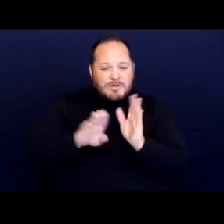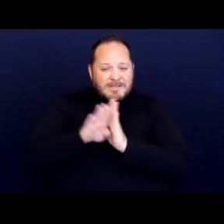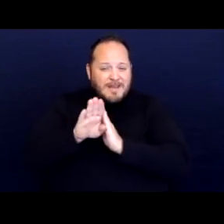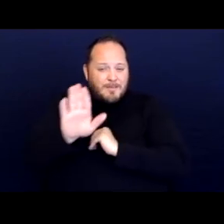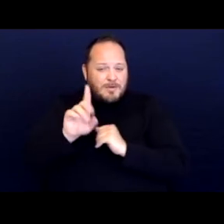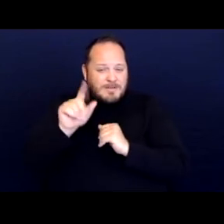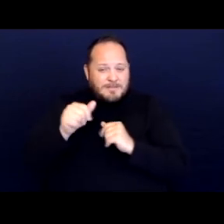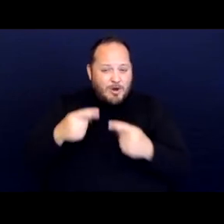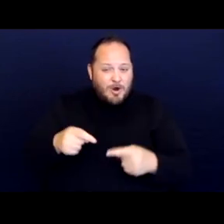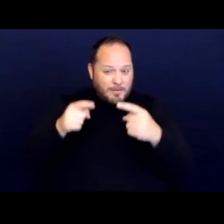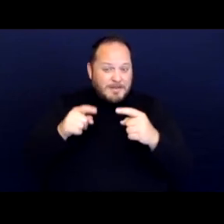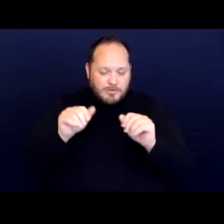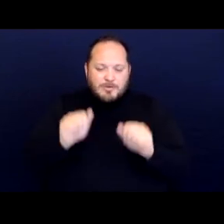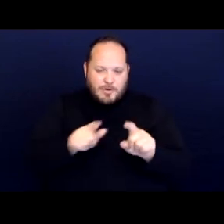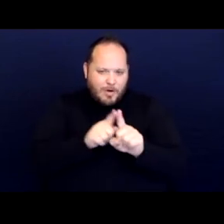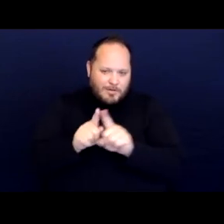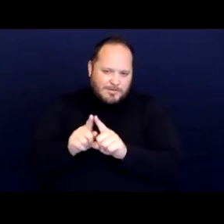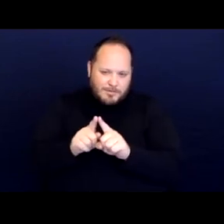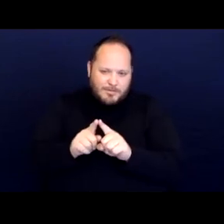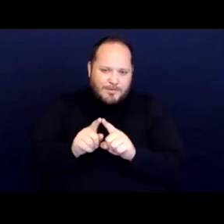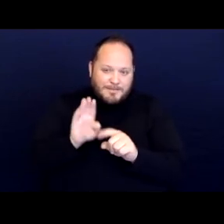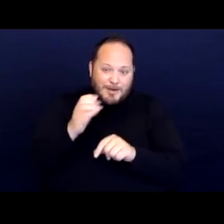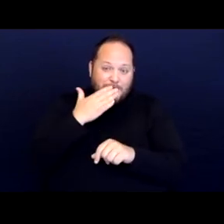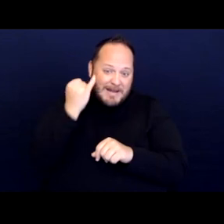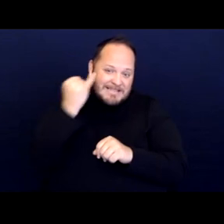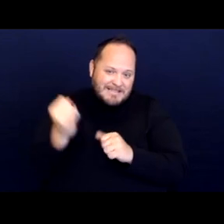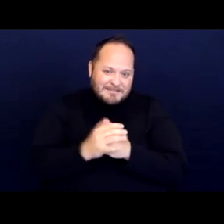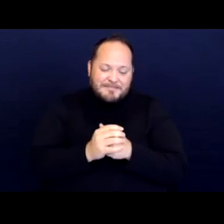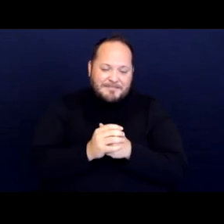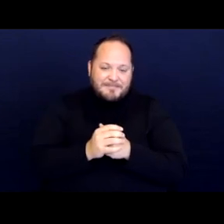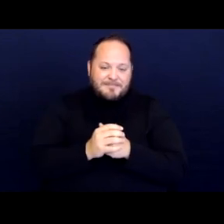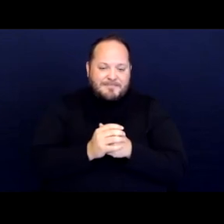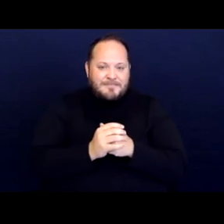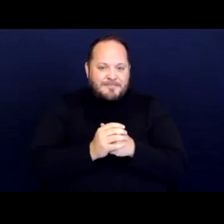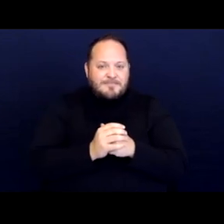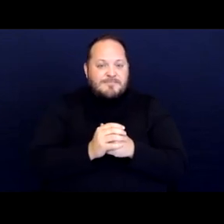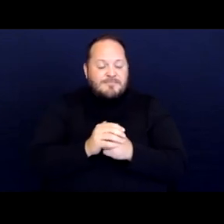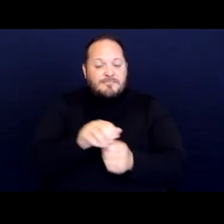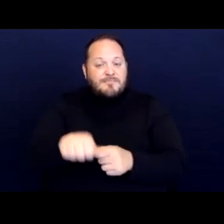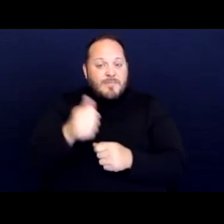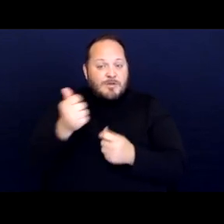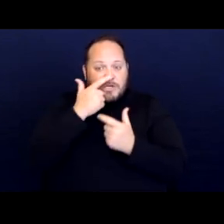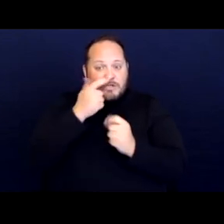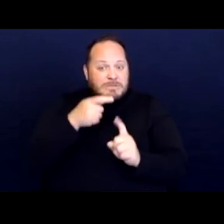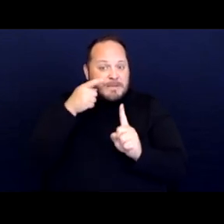could also be a good idea. And so another interesting point is that